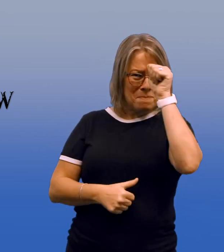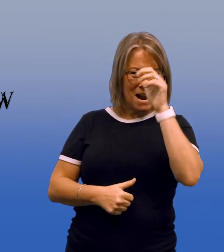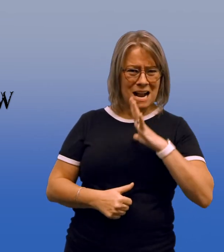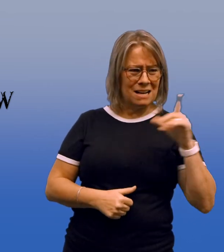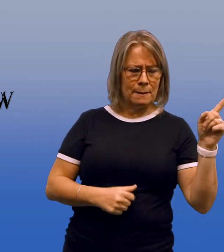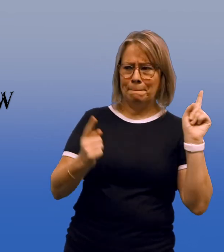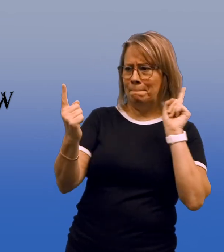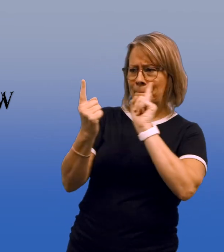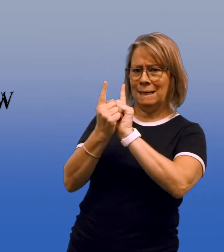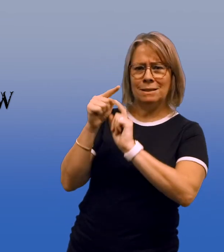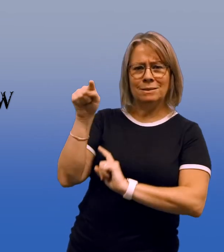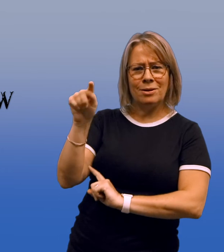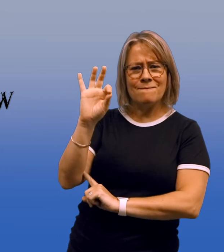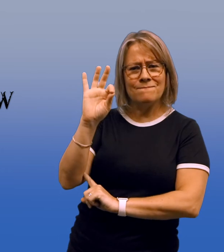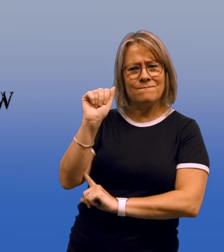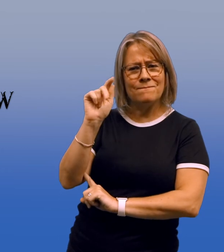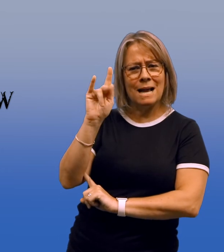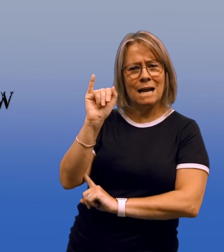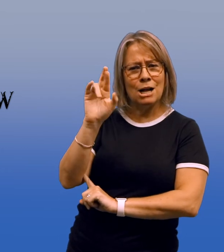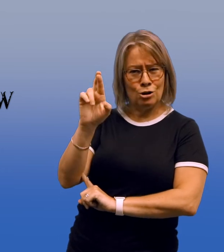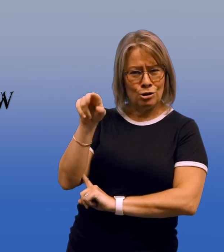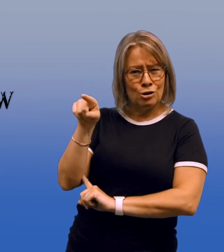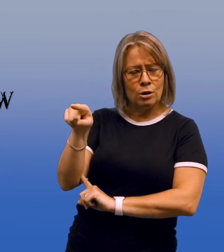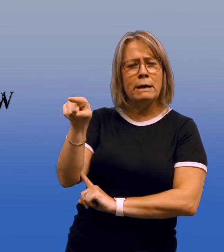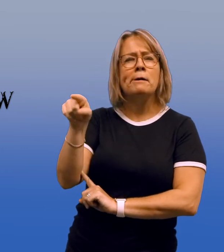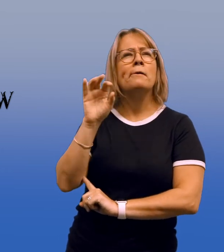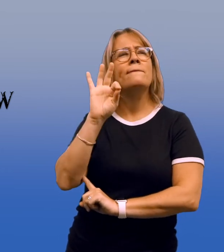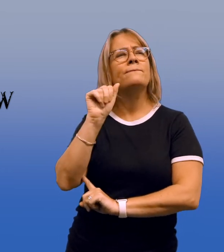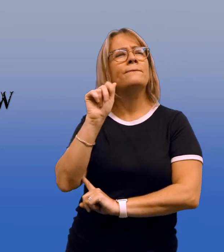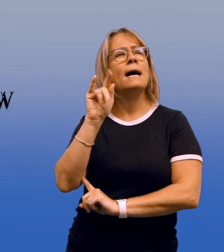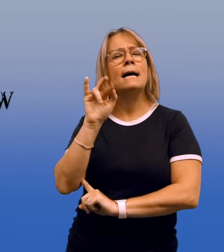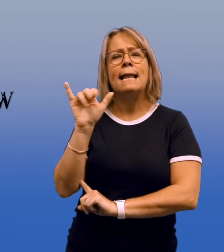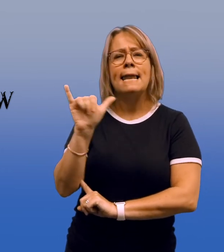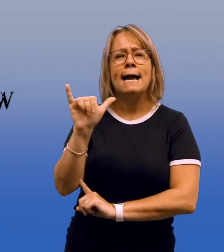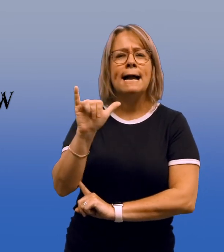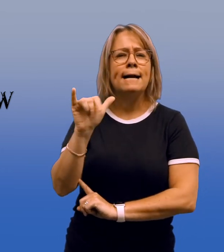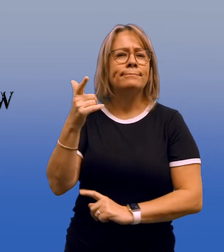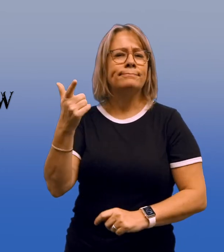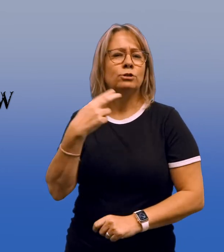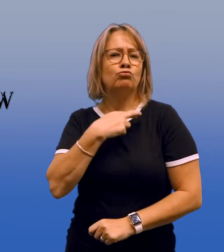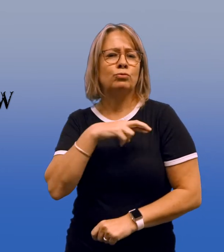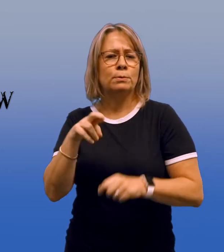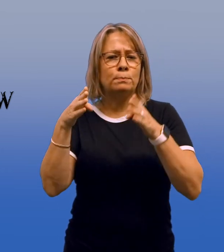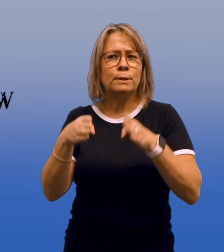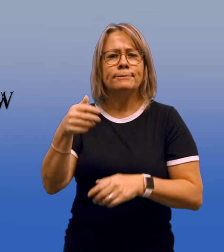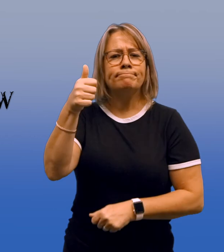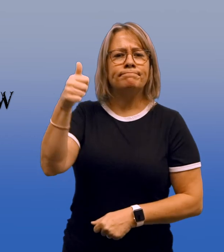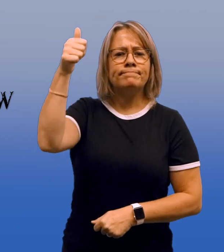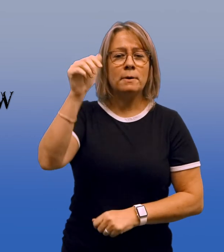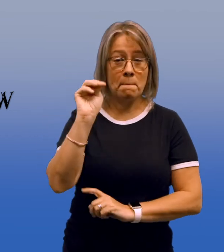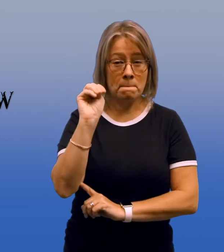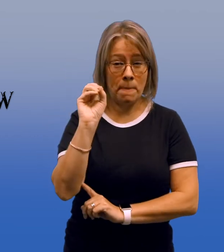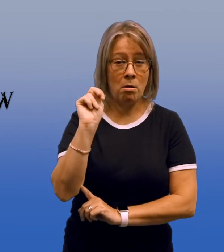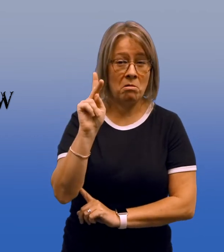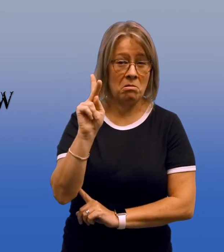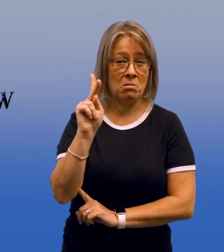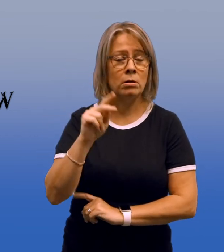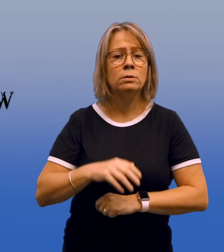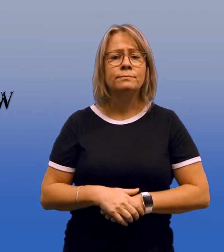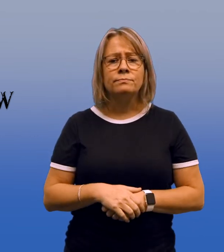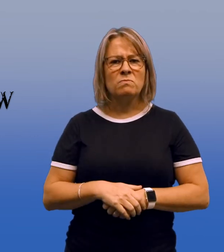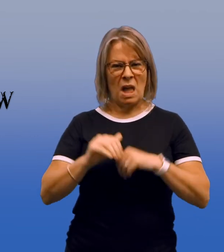How did that man meet the fakir? A fakir is a religious person similar to a monk.